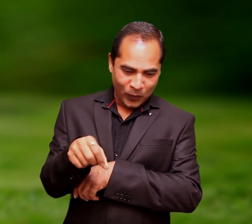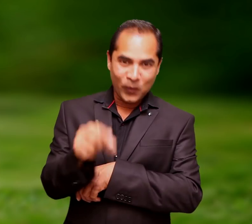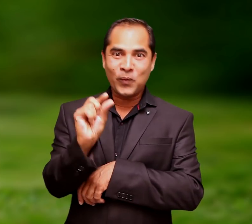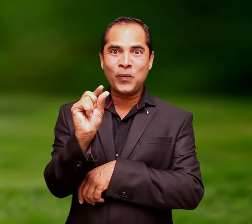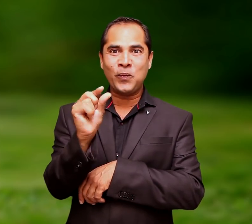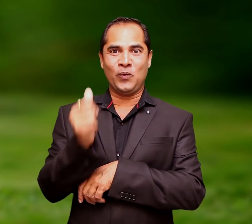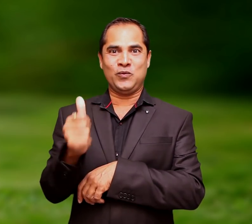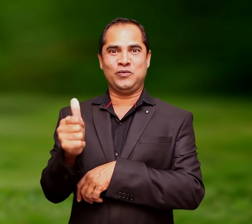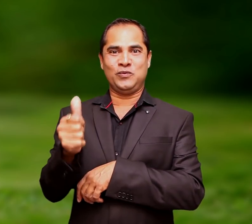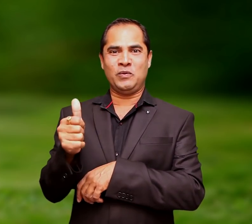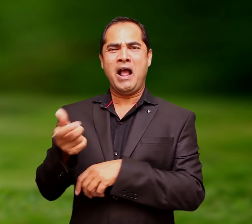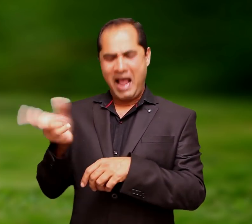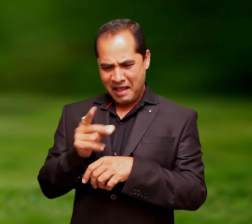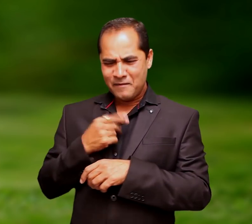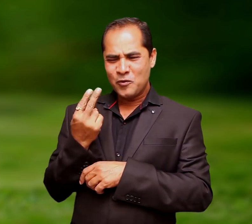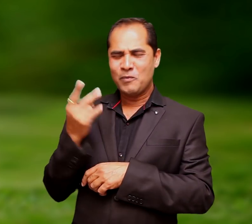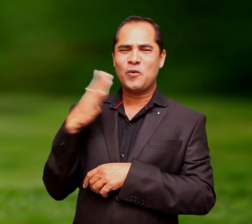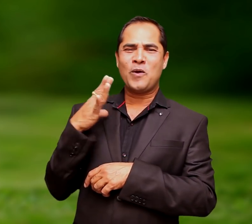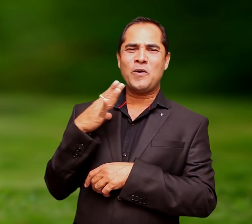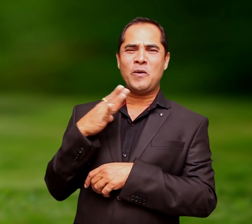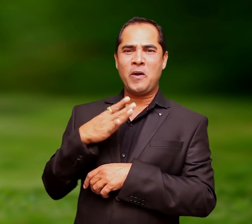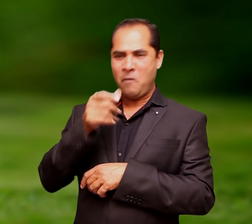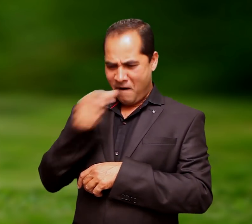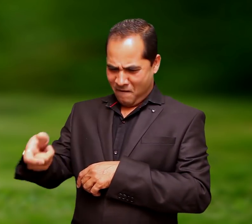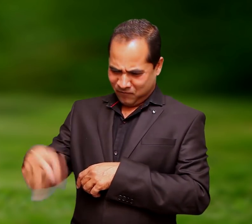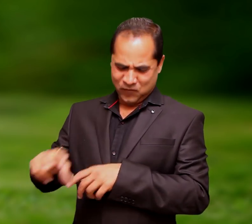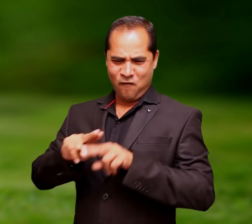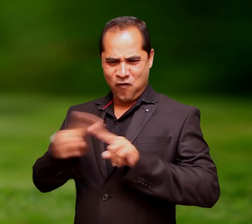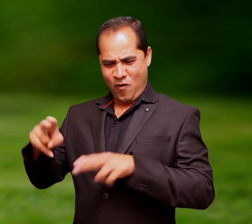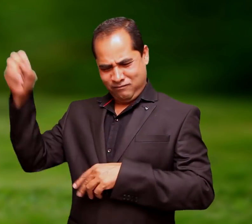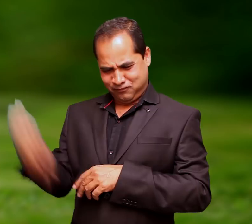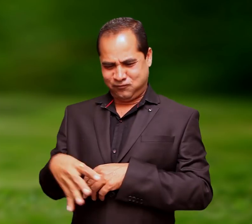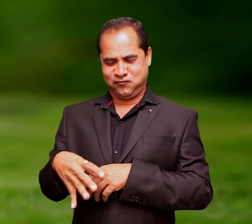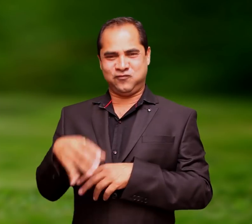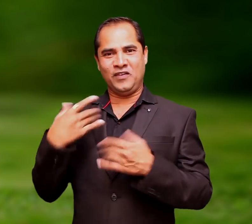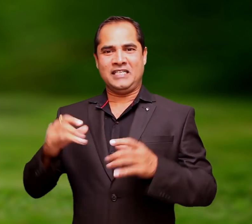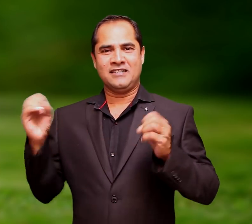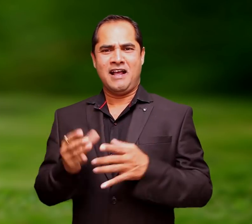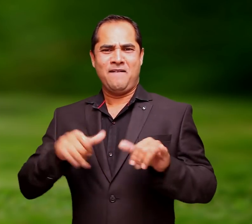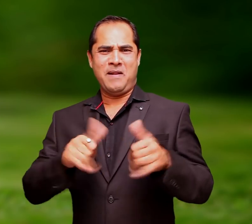flow and he started playing with the water.